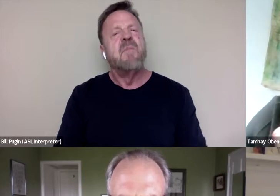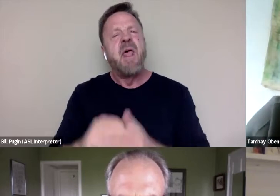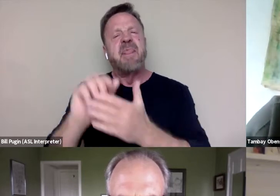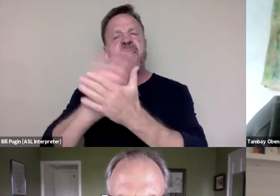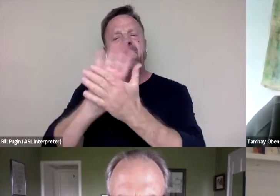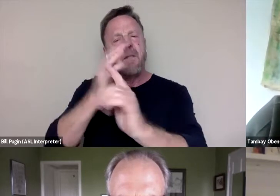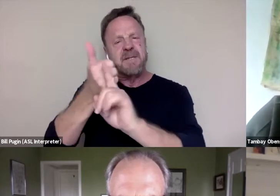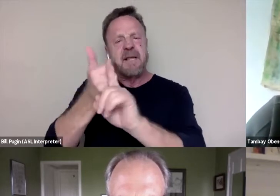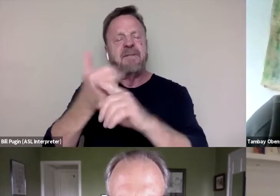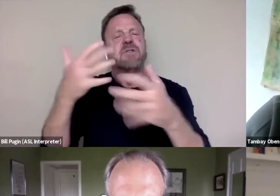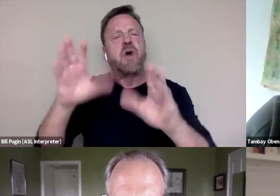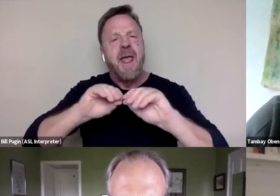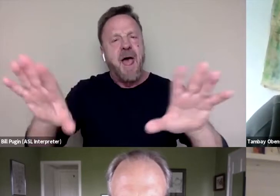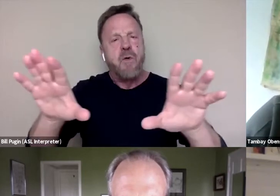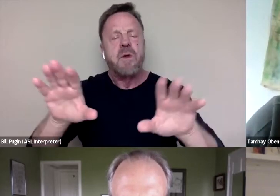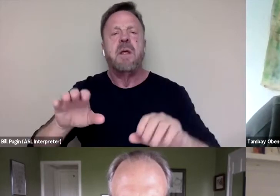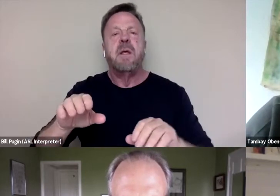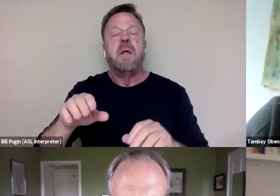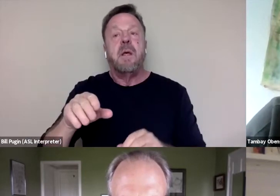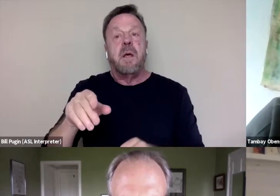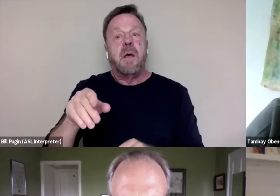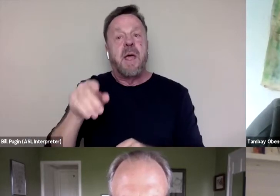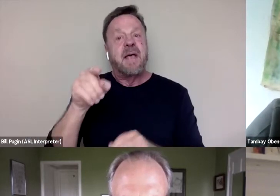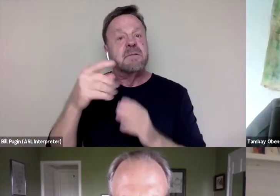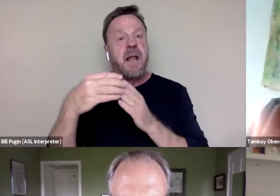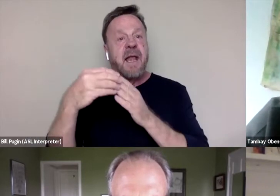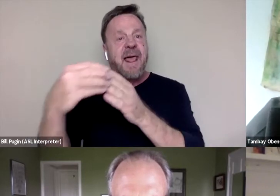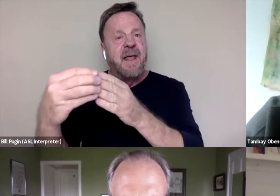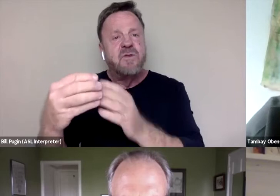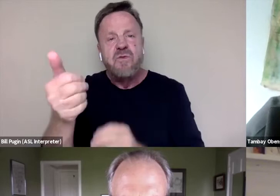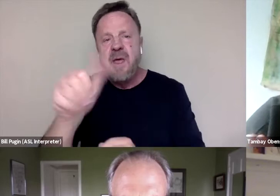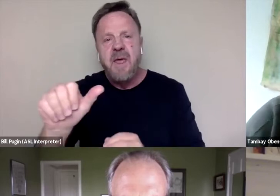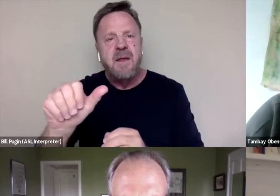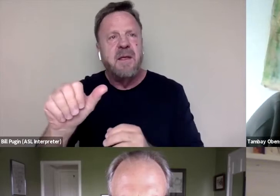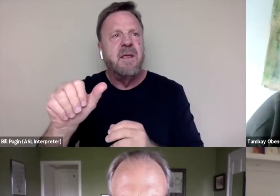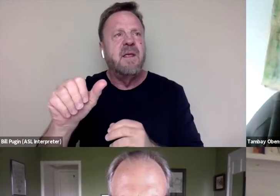I mean, the film is already out. Has it led to any kind of